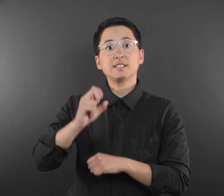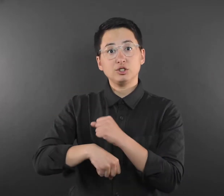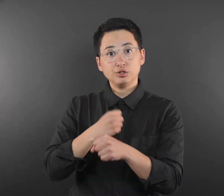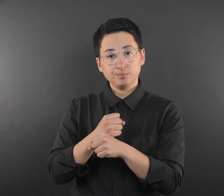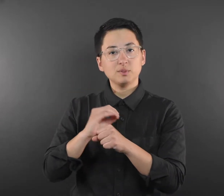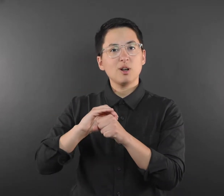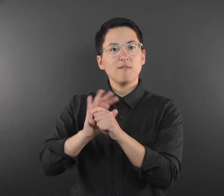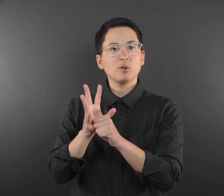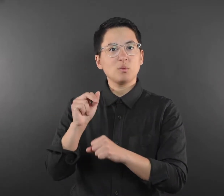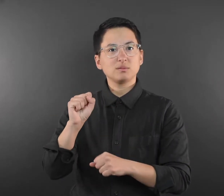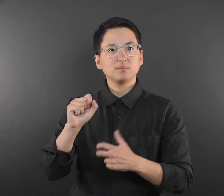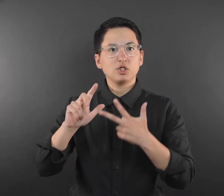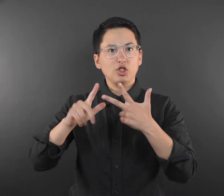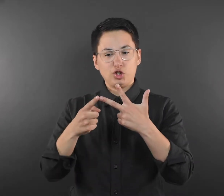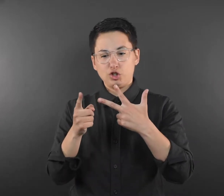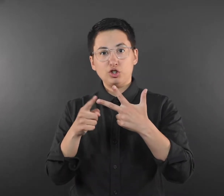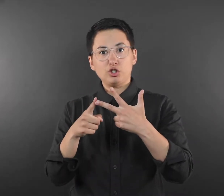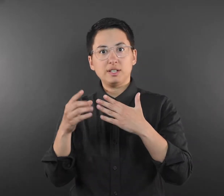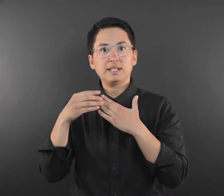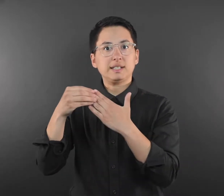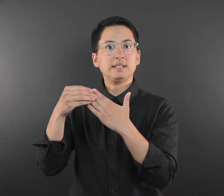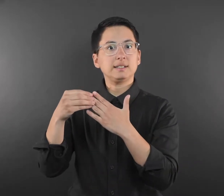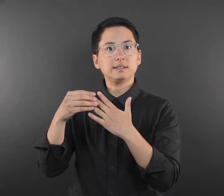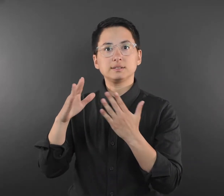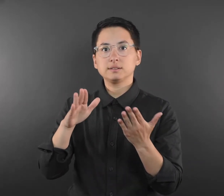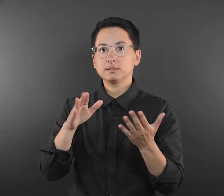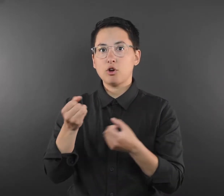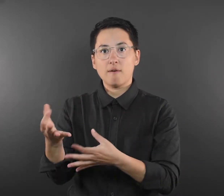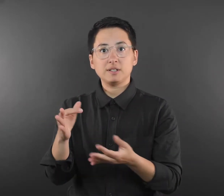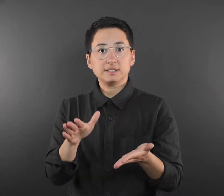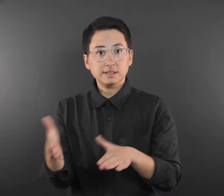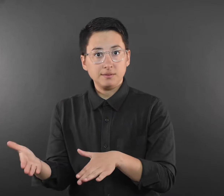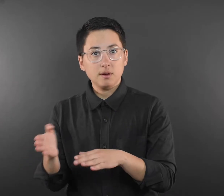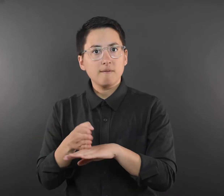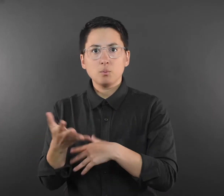COVID-19 was the third leading cause of death after heart disease and cancer.